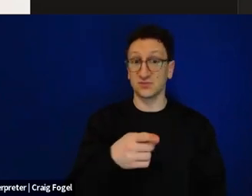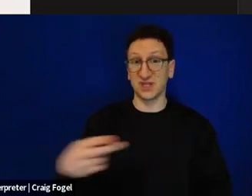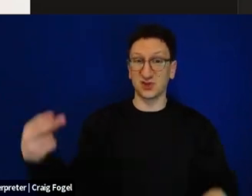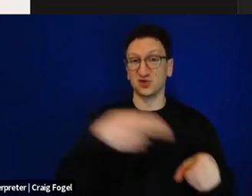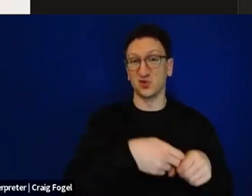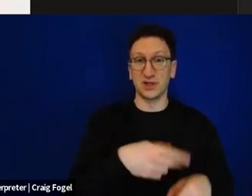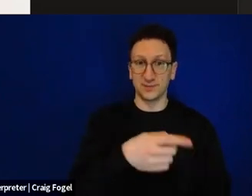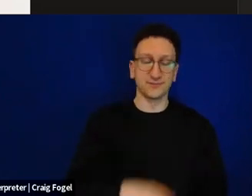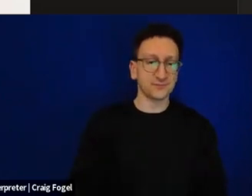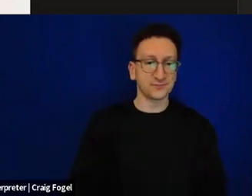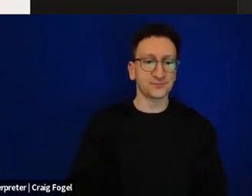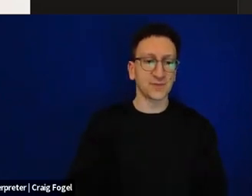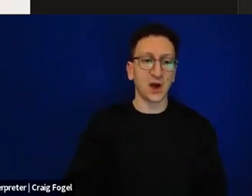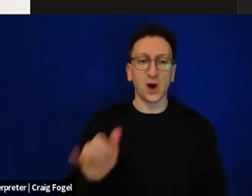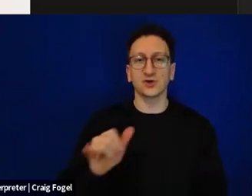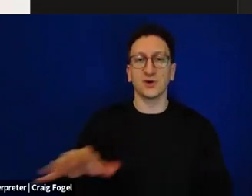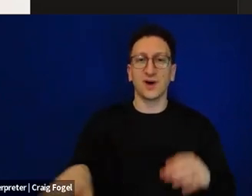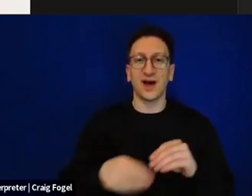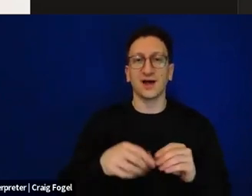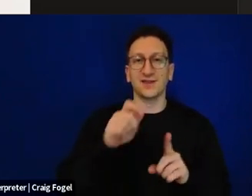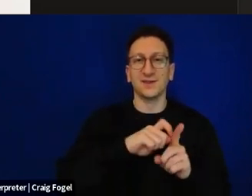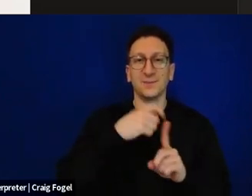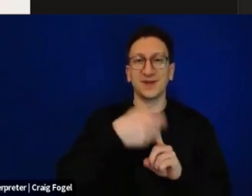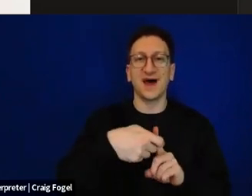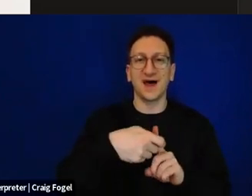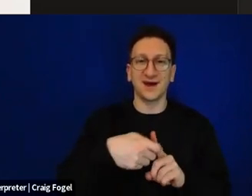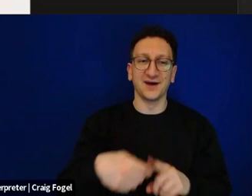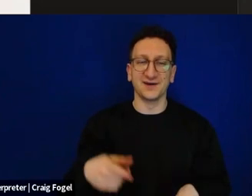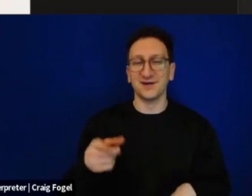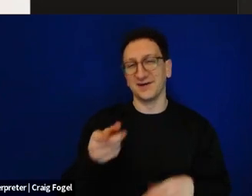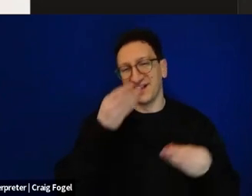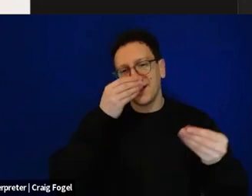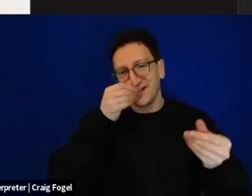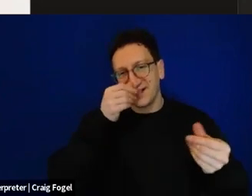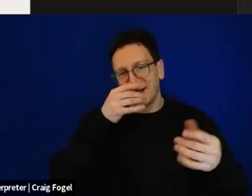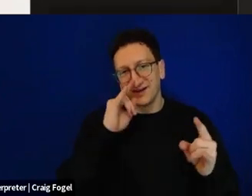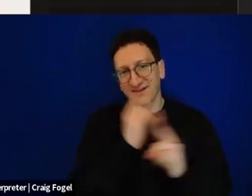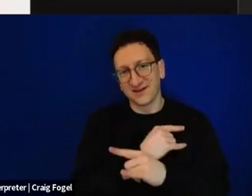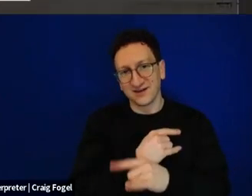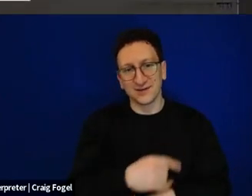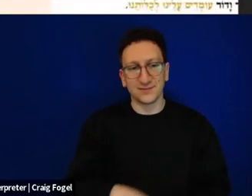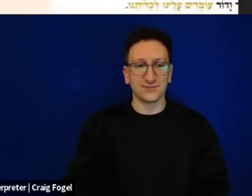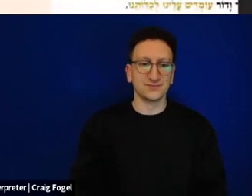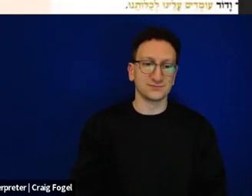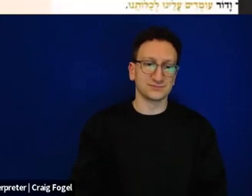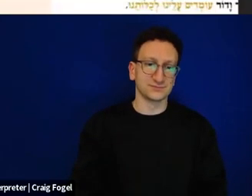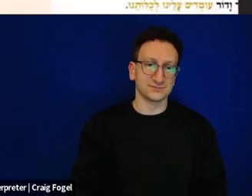And Michel also added the banana peel in some way to sort of trip him up in whatever way we can.